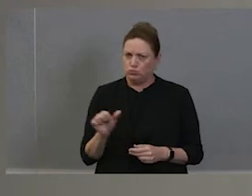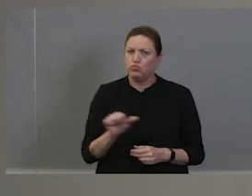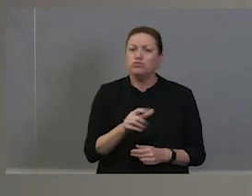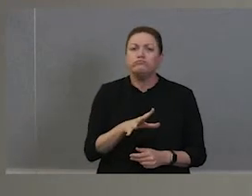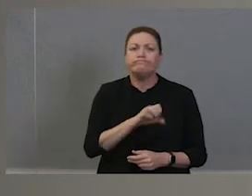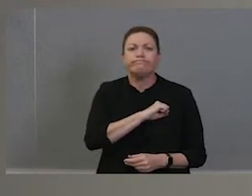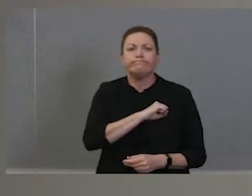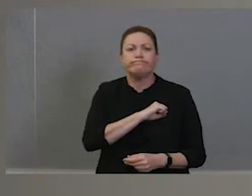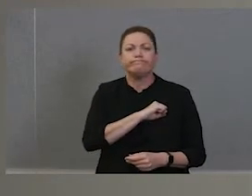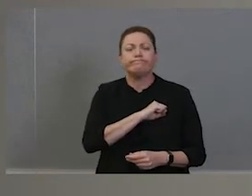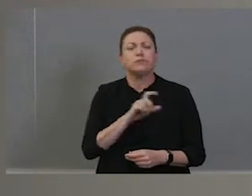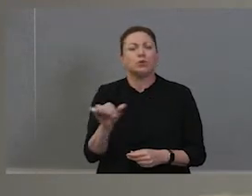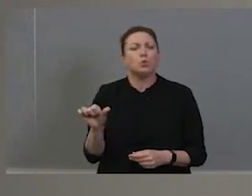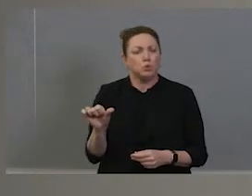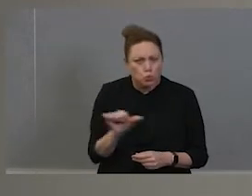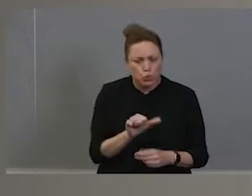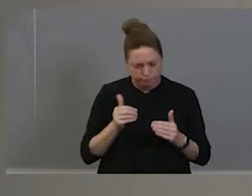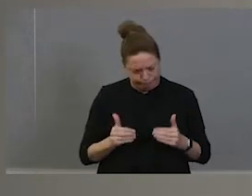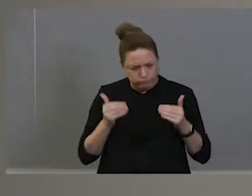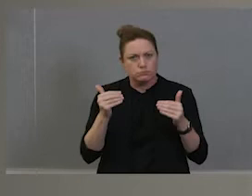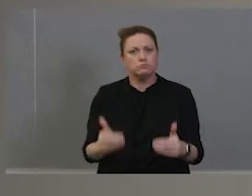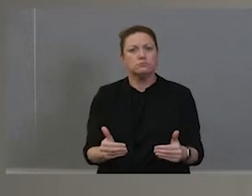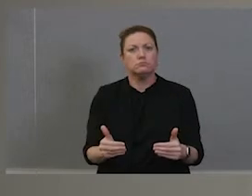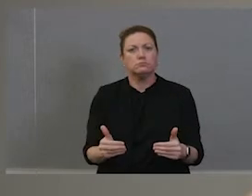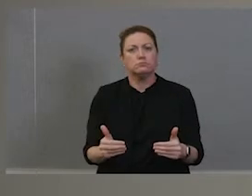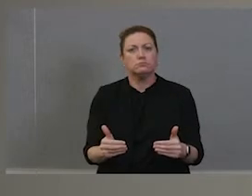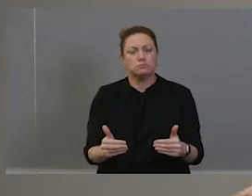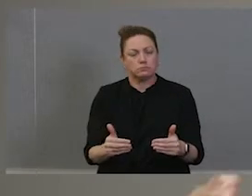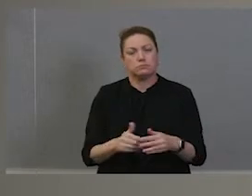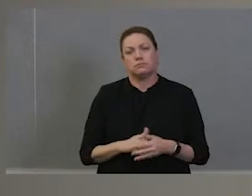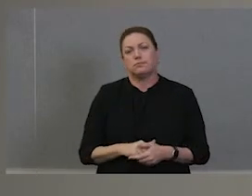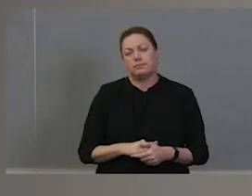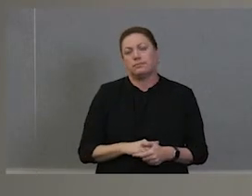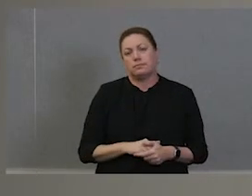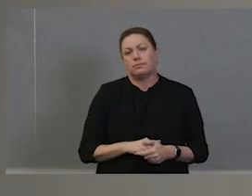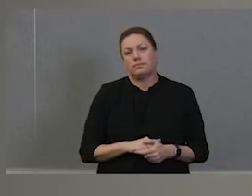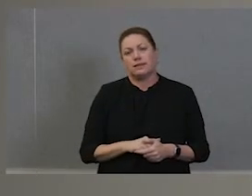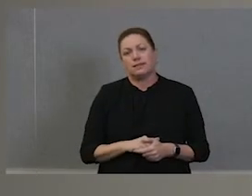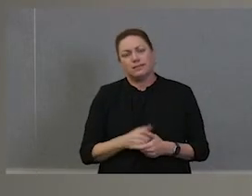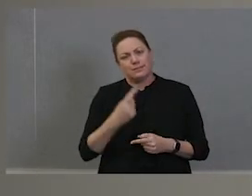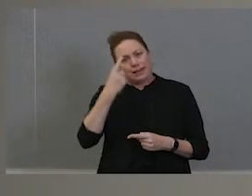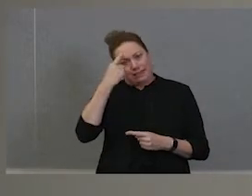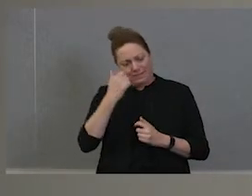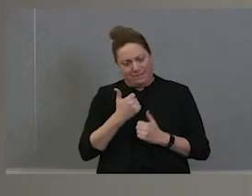should step forward and look at our children. And see